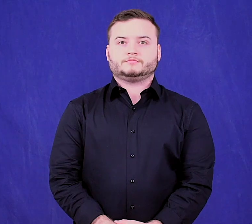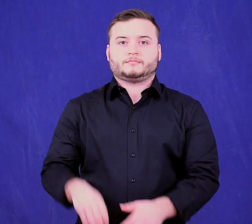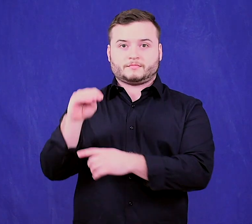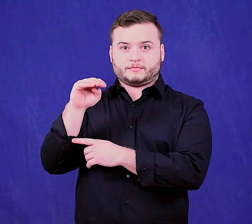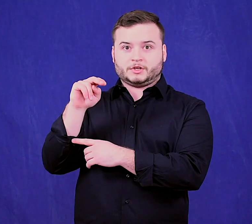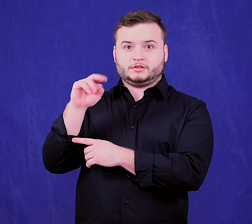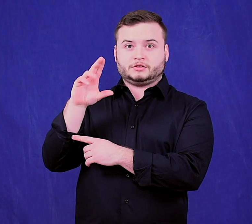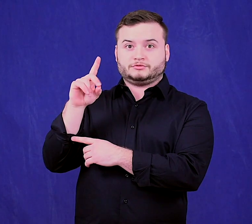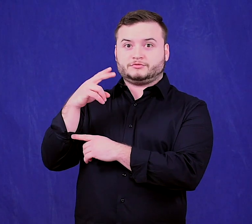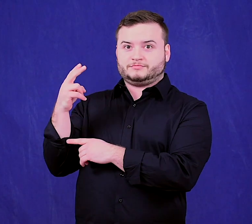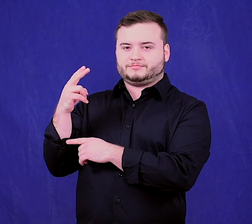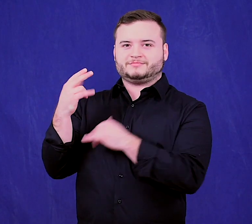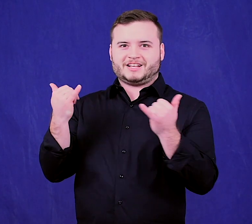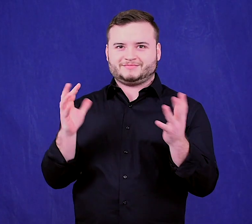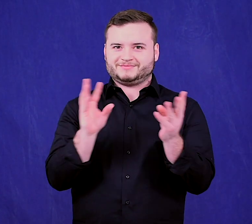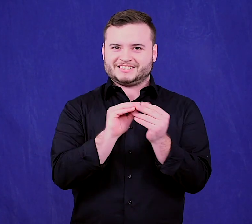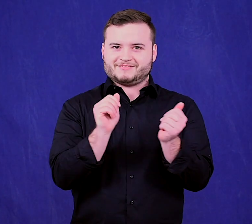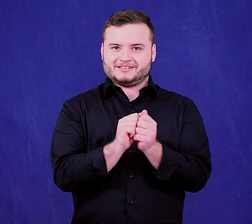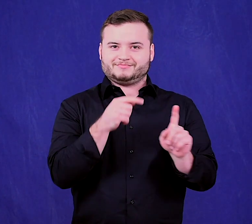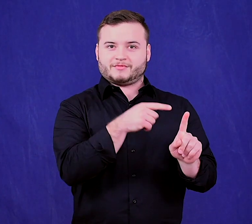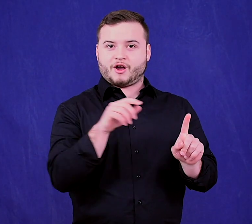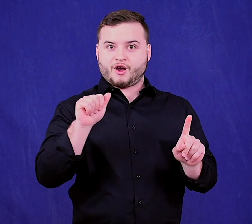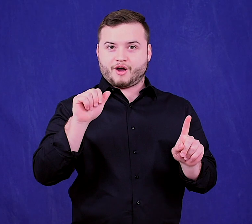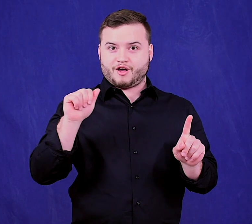MNCDHH is meeting with AARP and